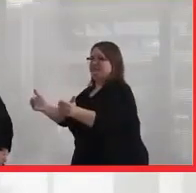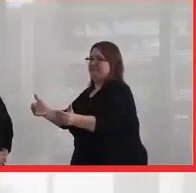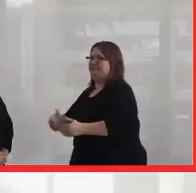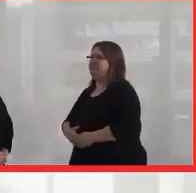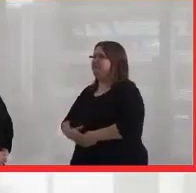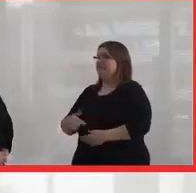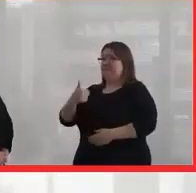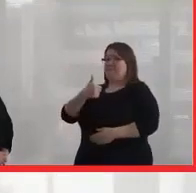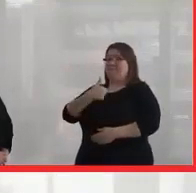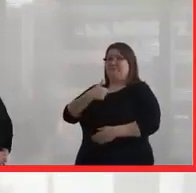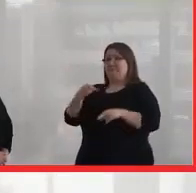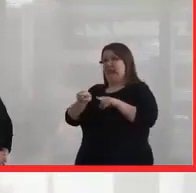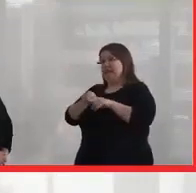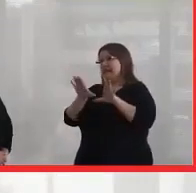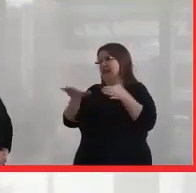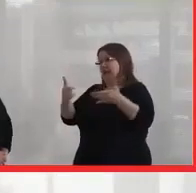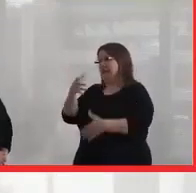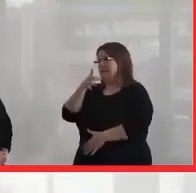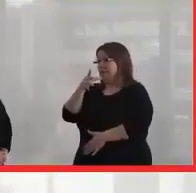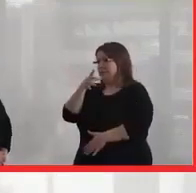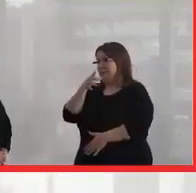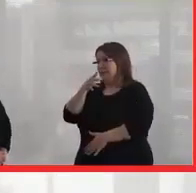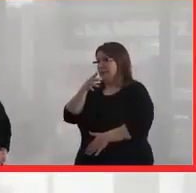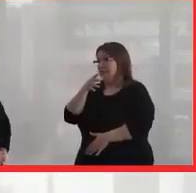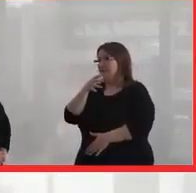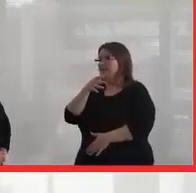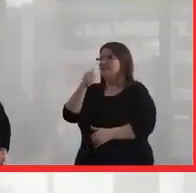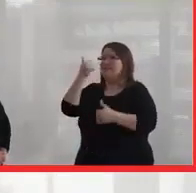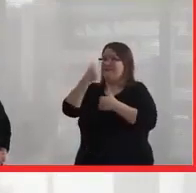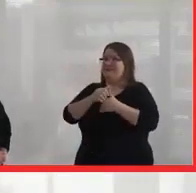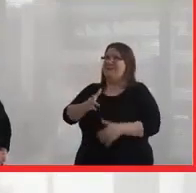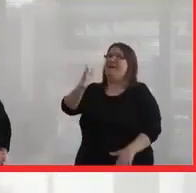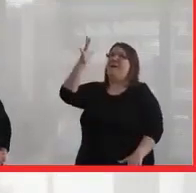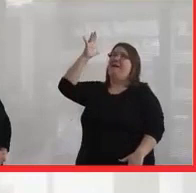As a clan mother, I was taught once by an old clan mother